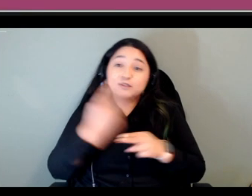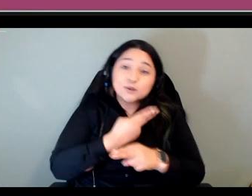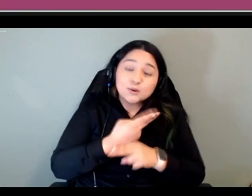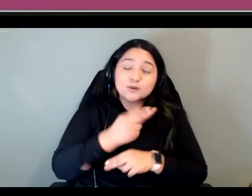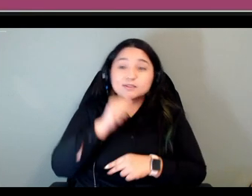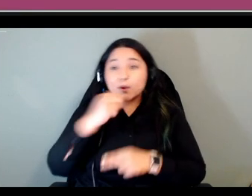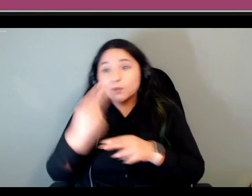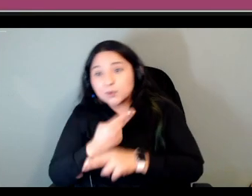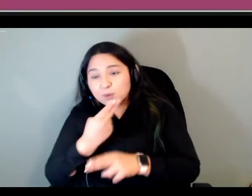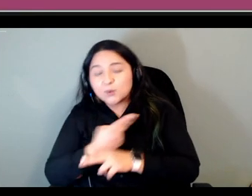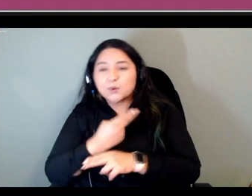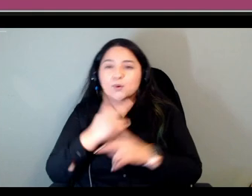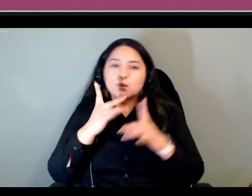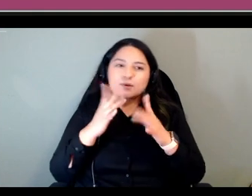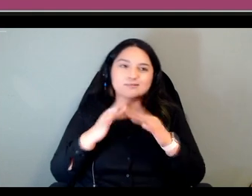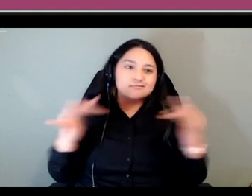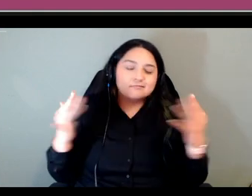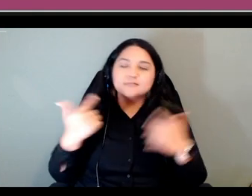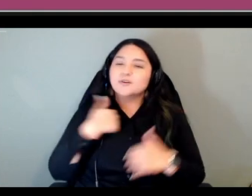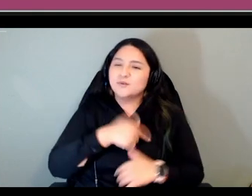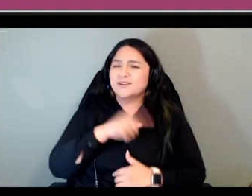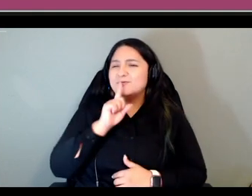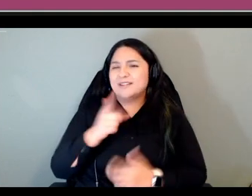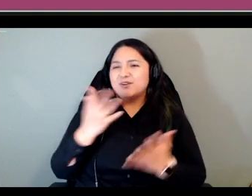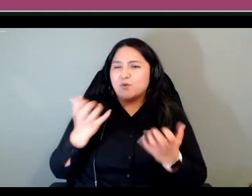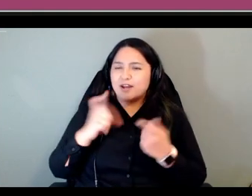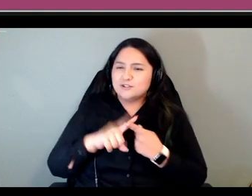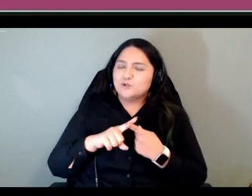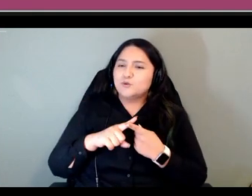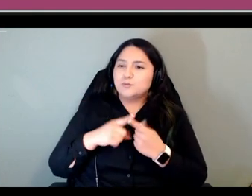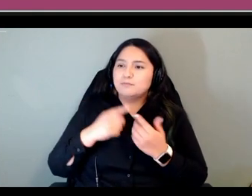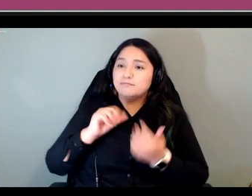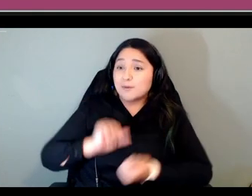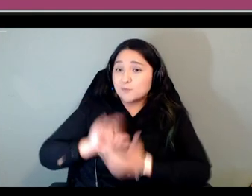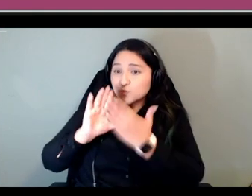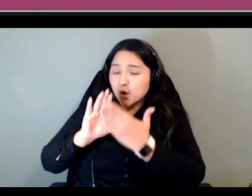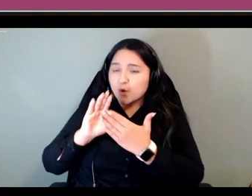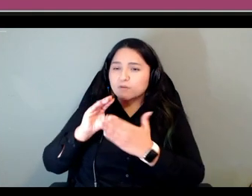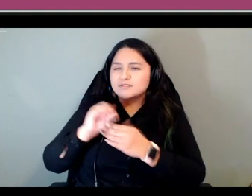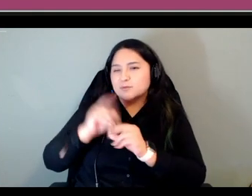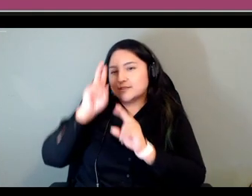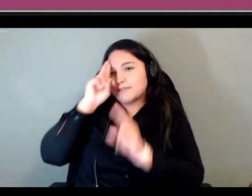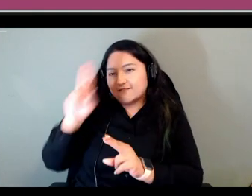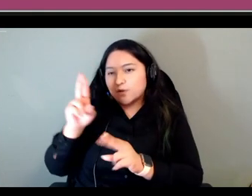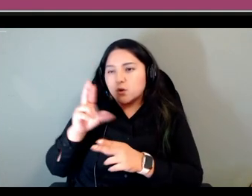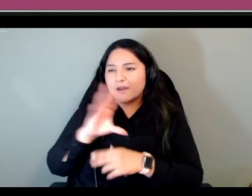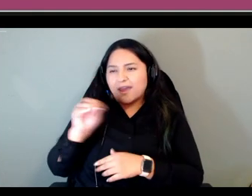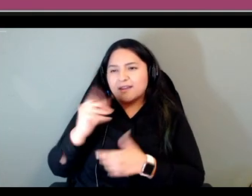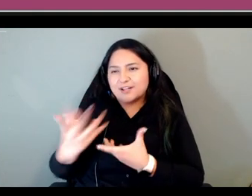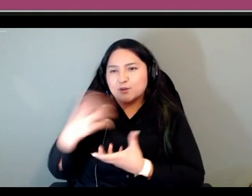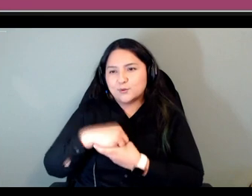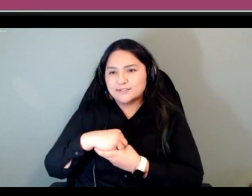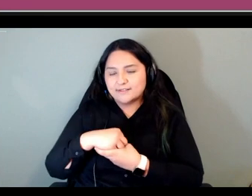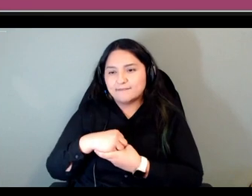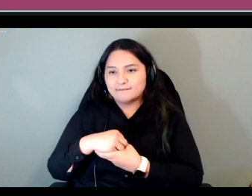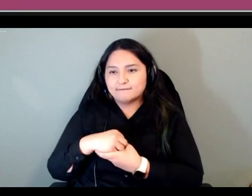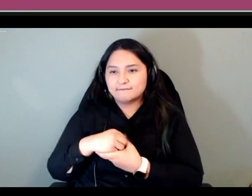wanted to approach this in a respectful and inclusive way um so you know we spent a lot